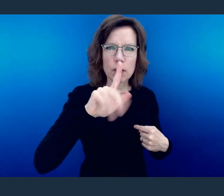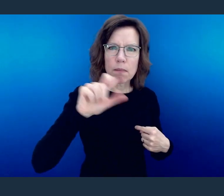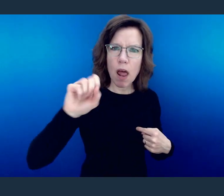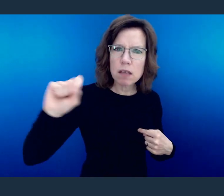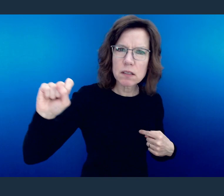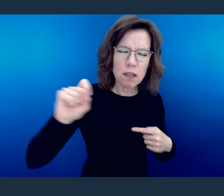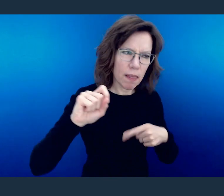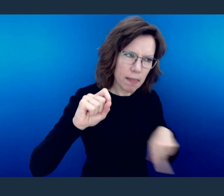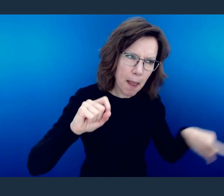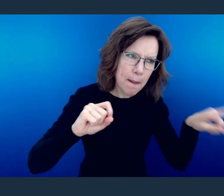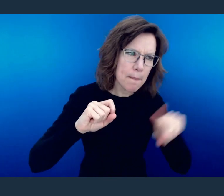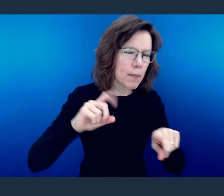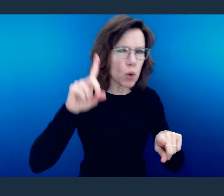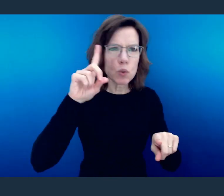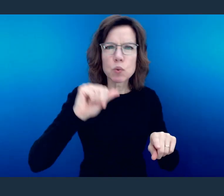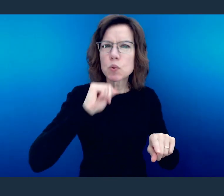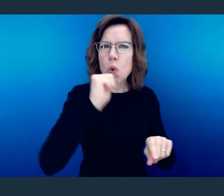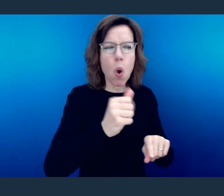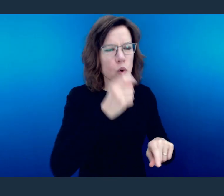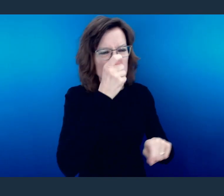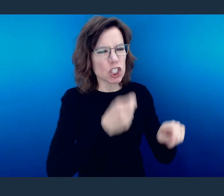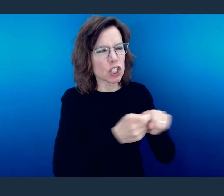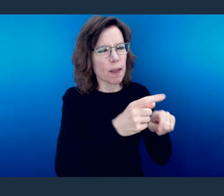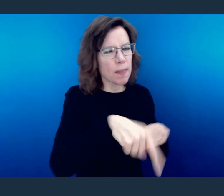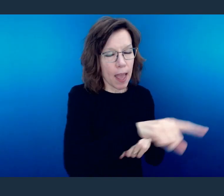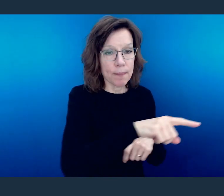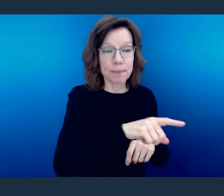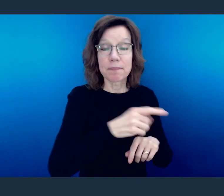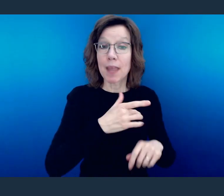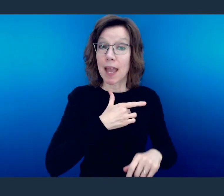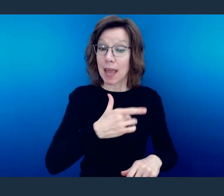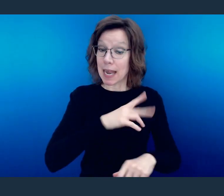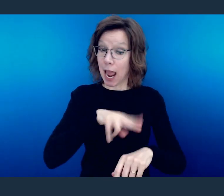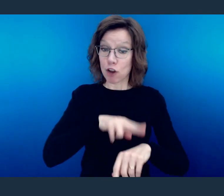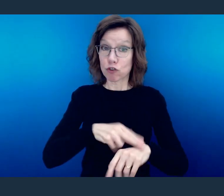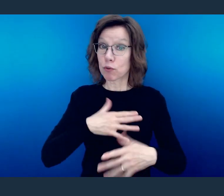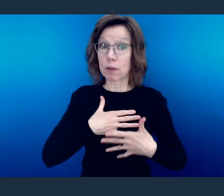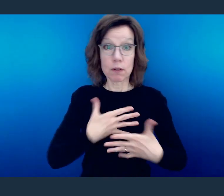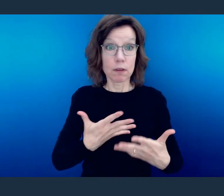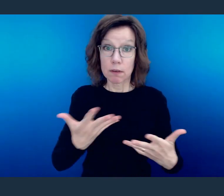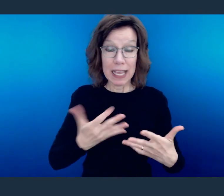He says it and then he repeats it because our natural tendency, our behavior is if someone